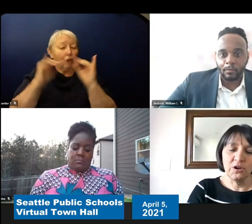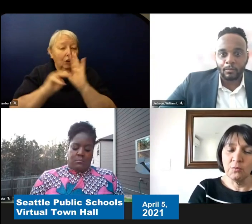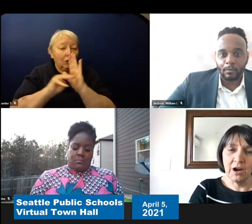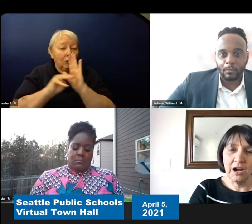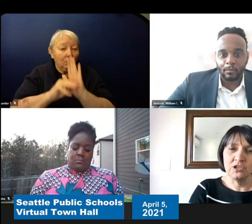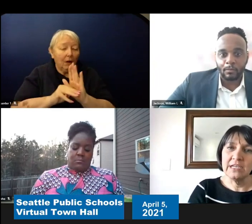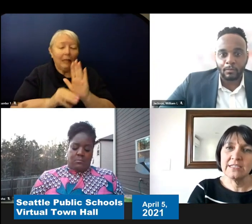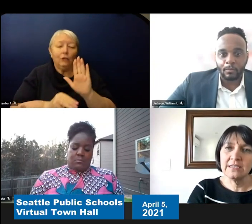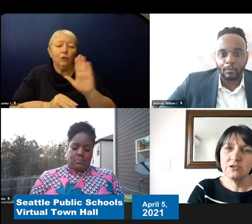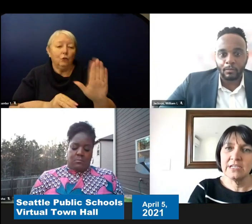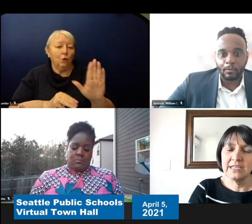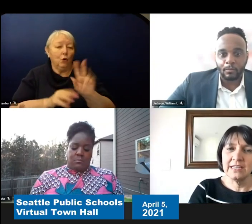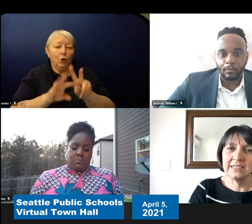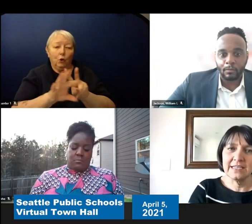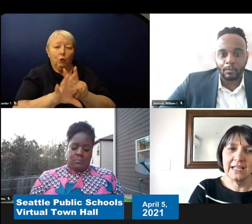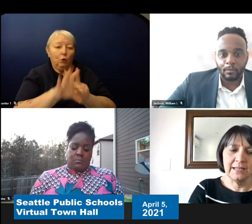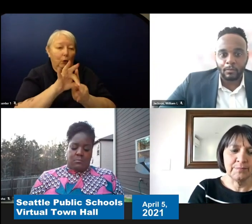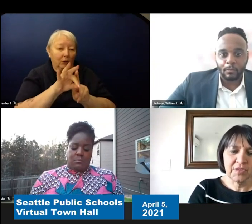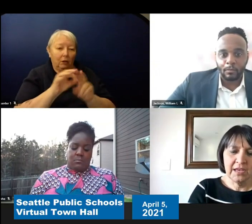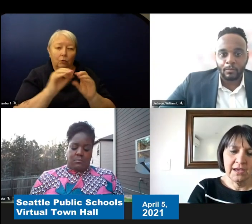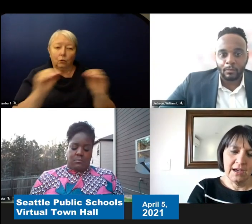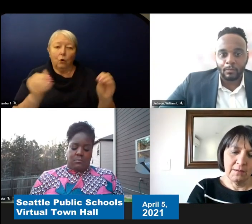choice choice in this setting. But